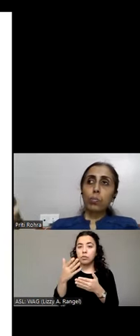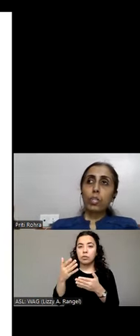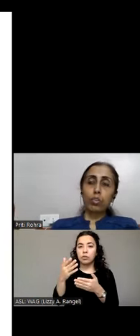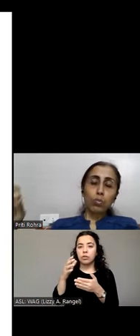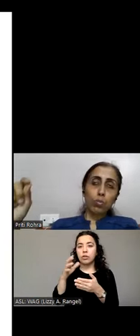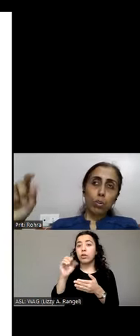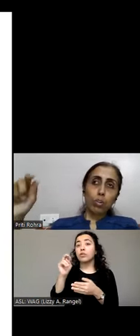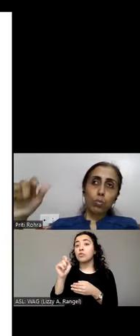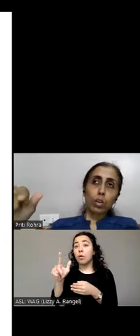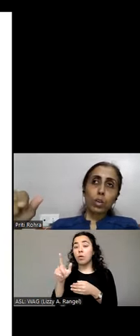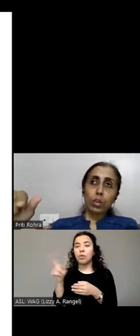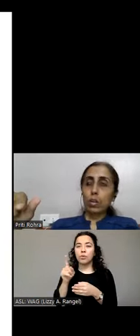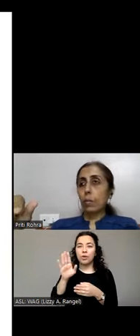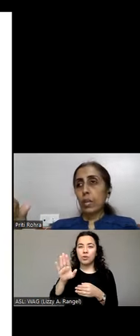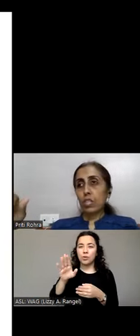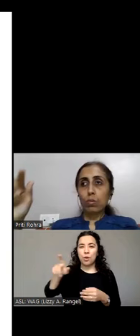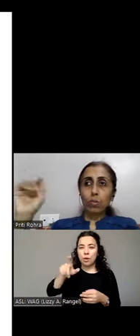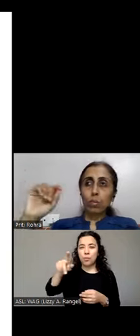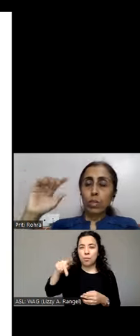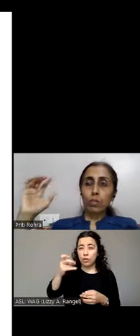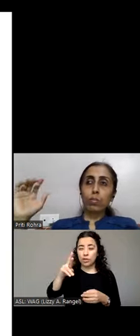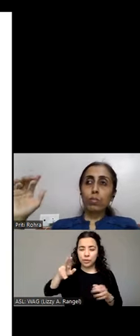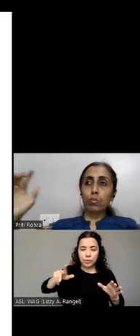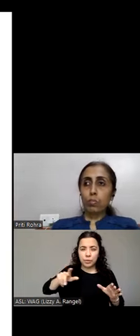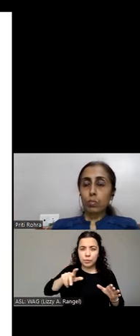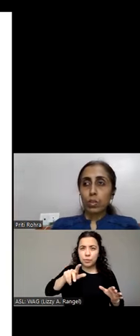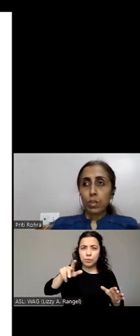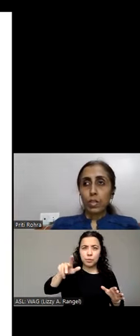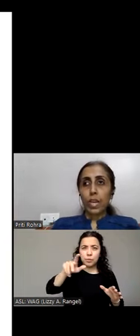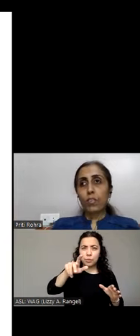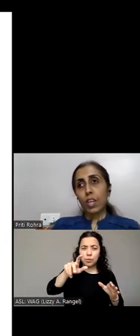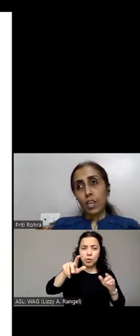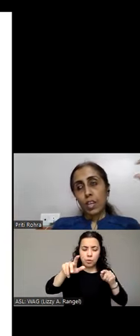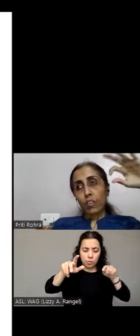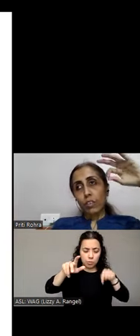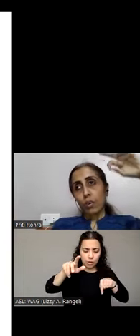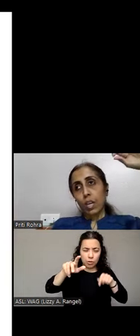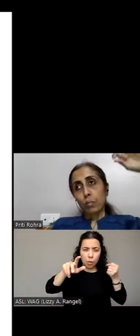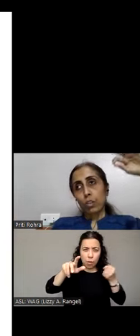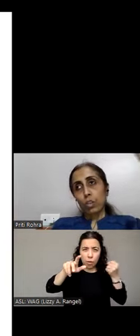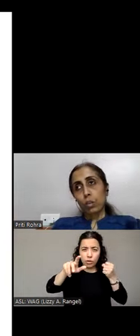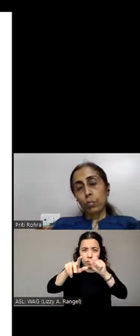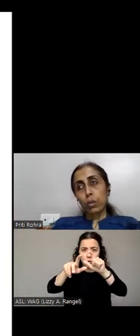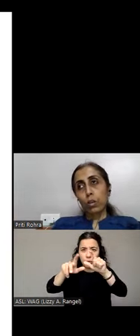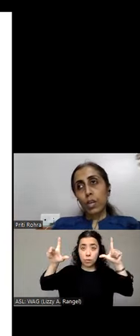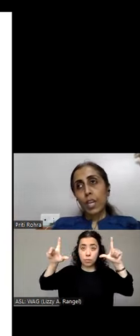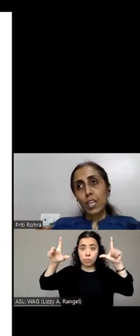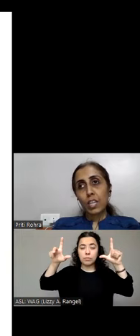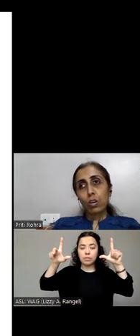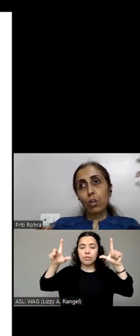open zoom or do press and hold and it will zoom. That way if I I'm not sure about a people icon or